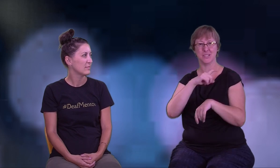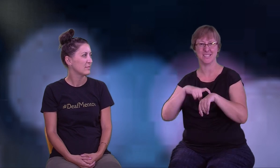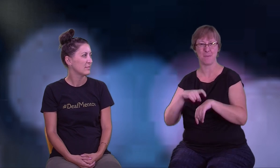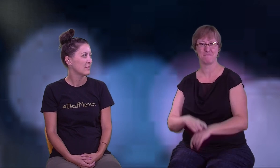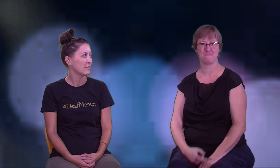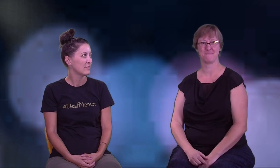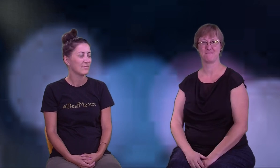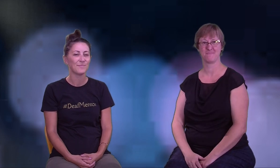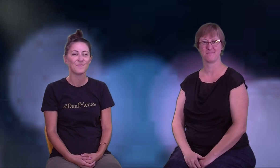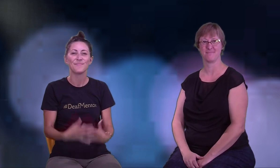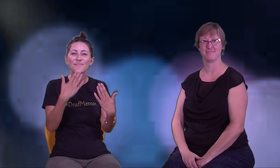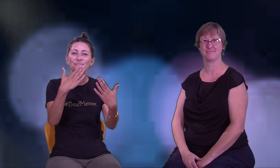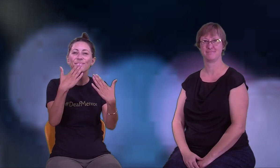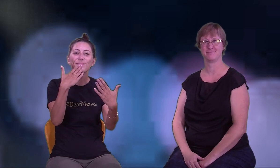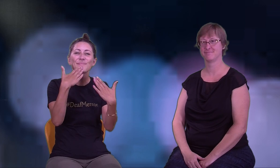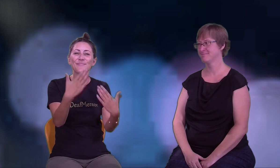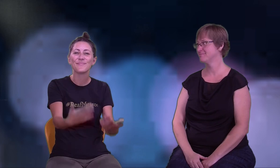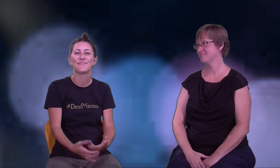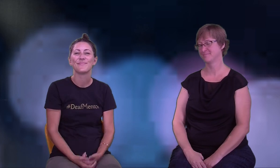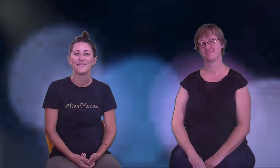Hope to see you there. Thanks again!